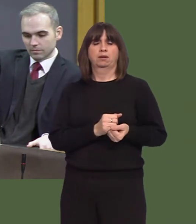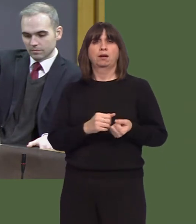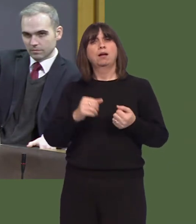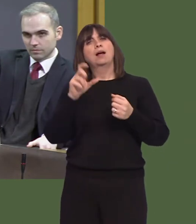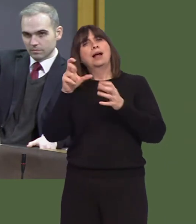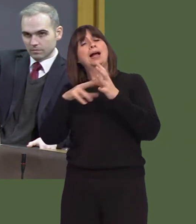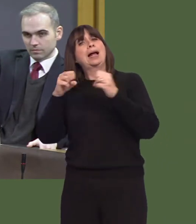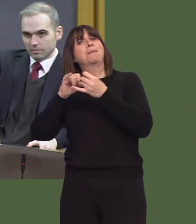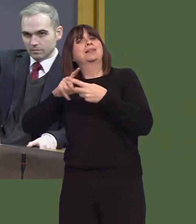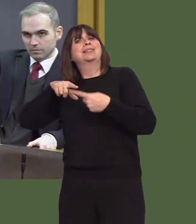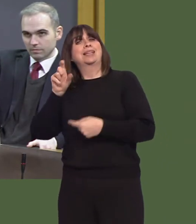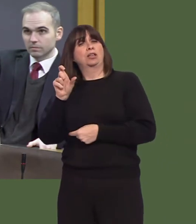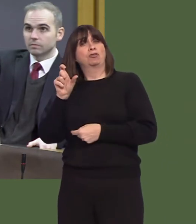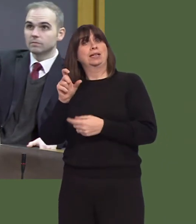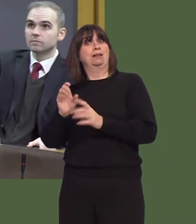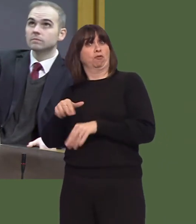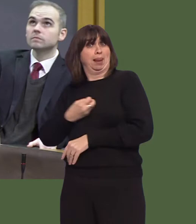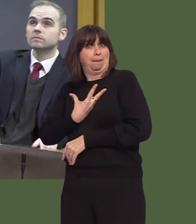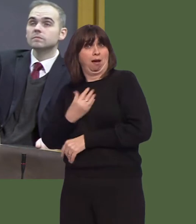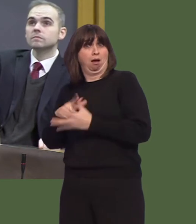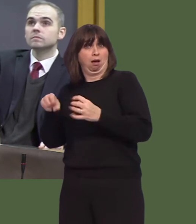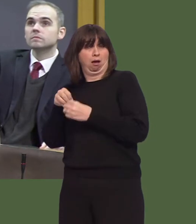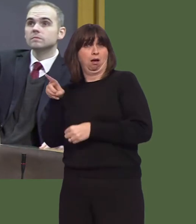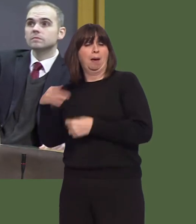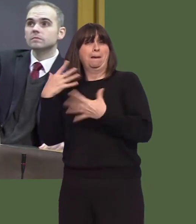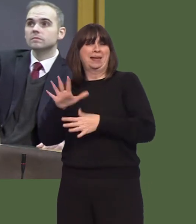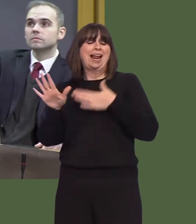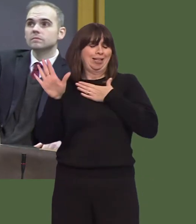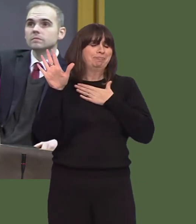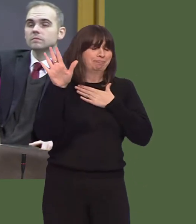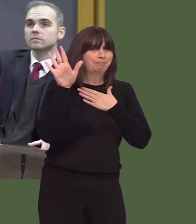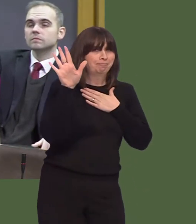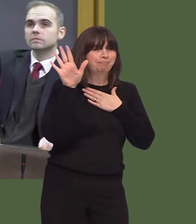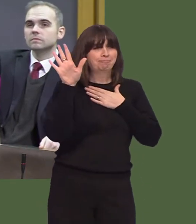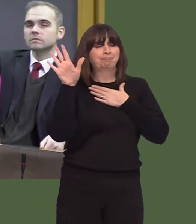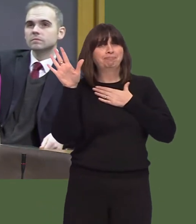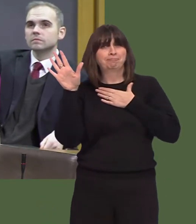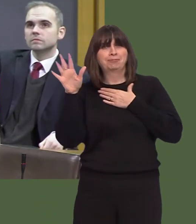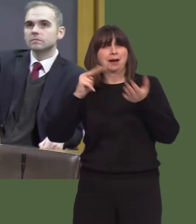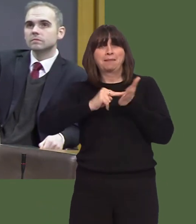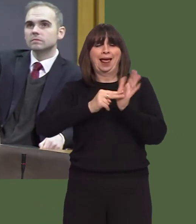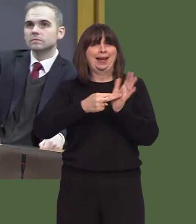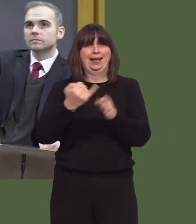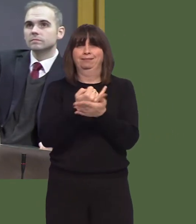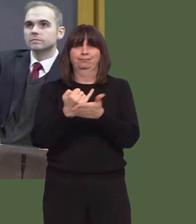A Labour Cabinet Secretary has now admitted responsibility for the lack of planning ahead